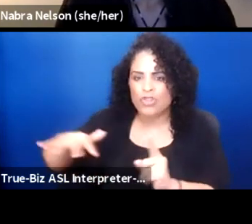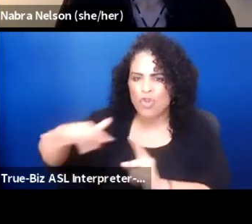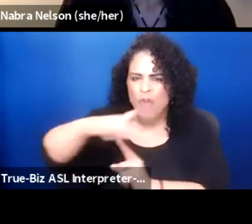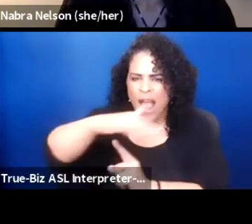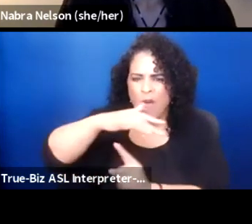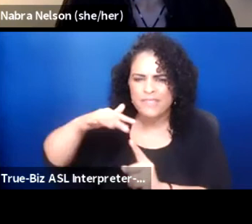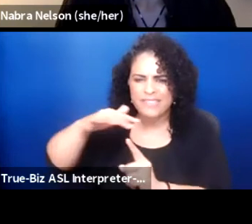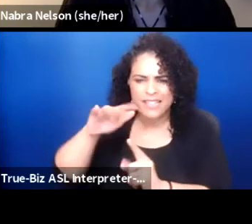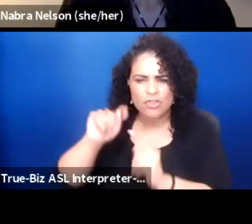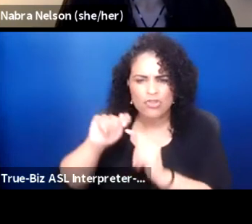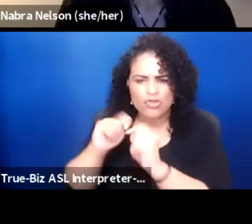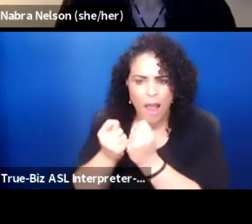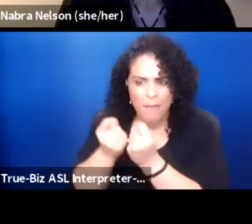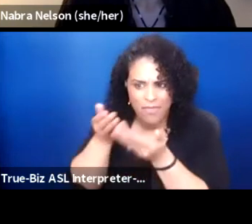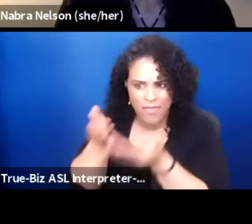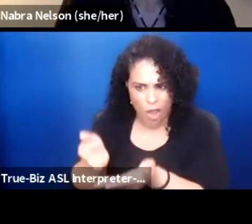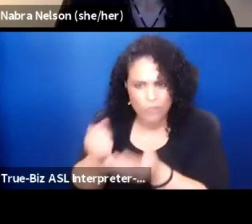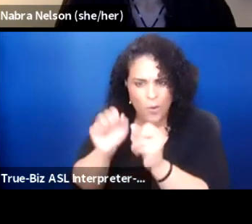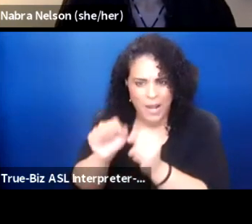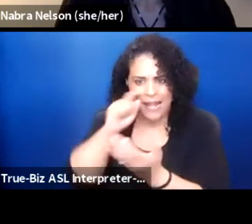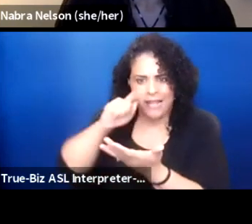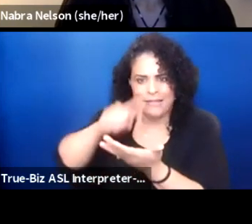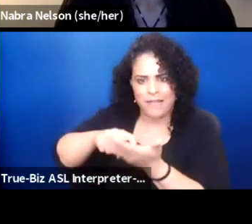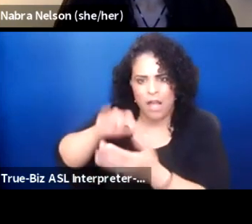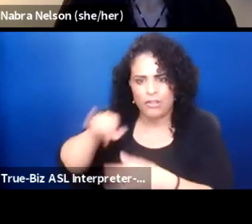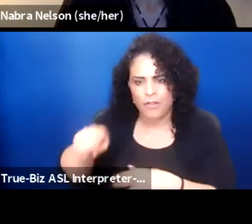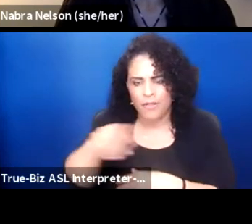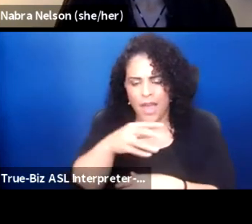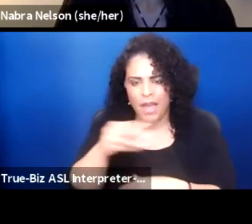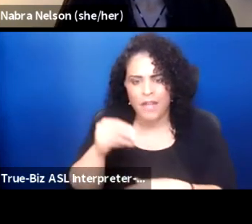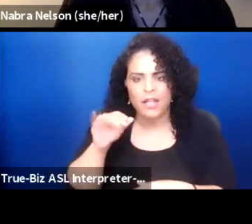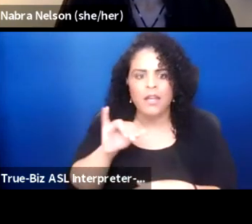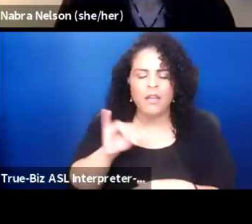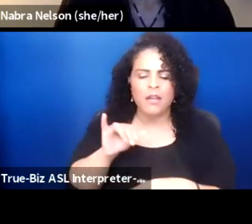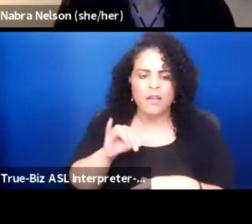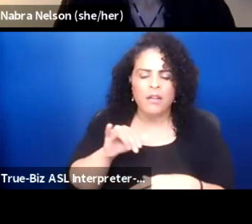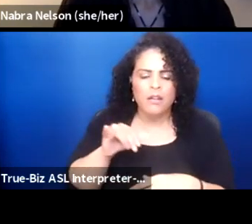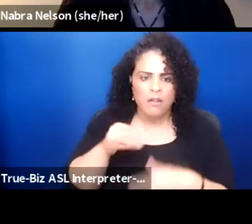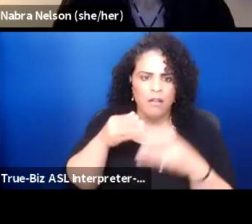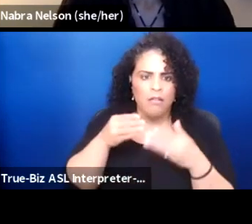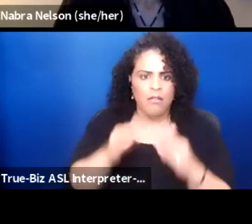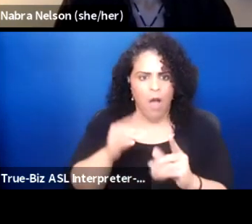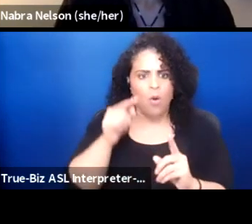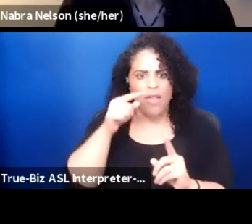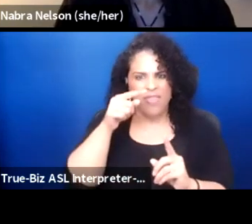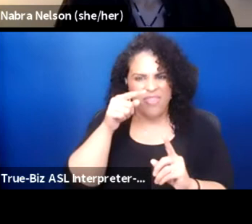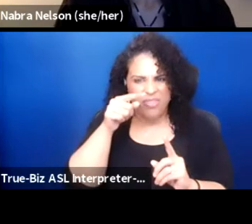So there can be an acknowledgement, but also like allowing them to come in and tell their stories.